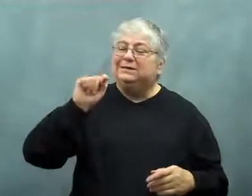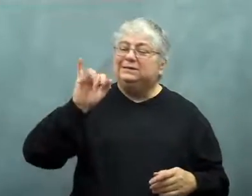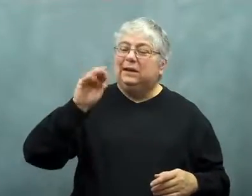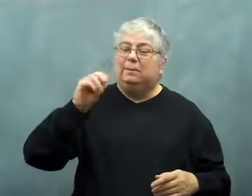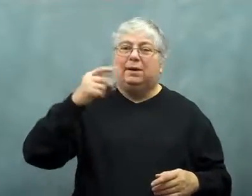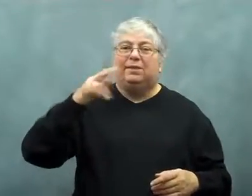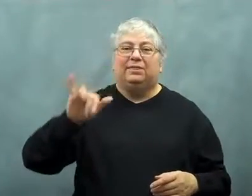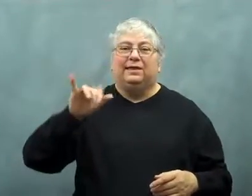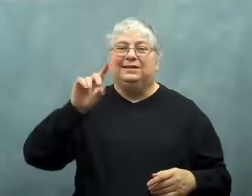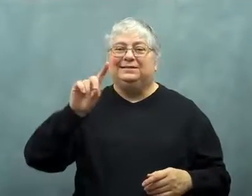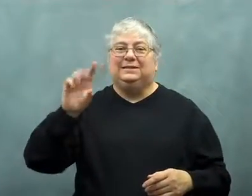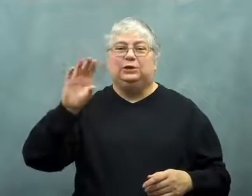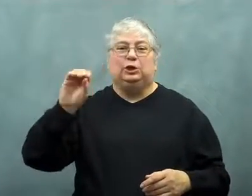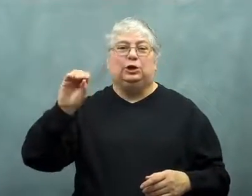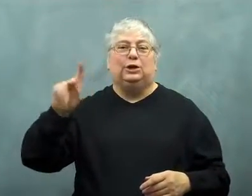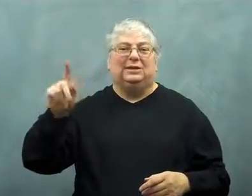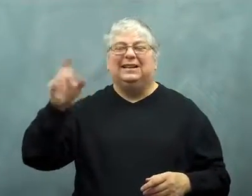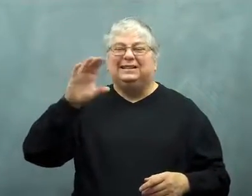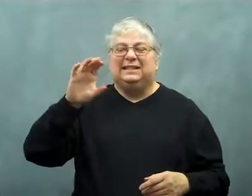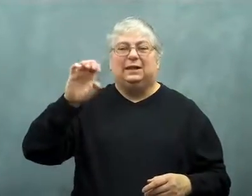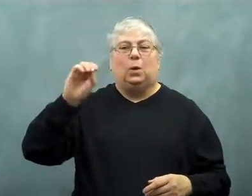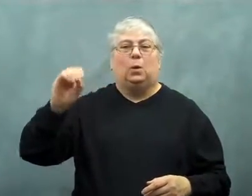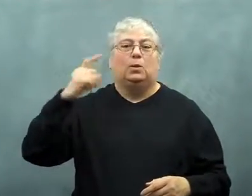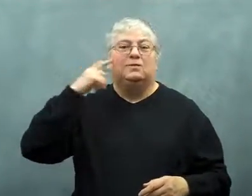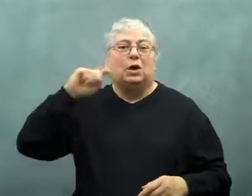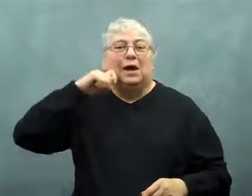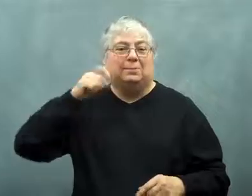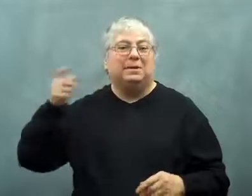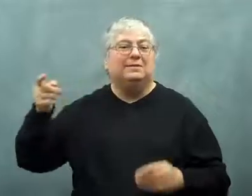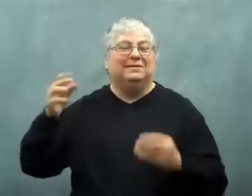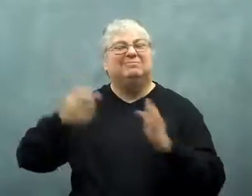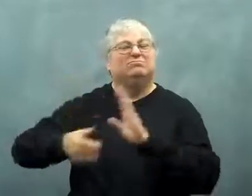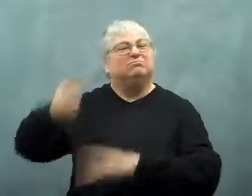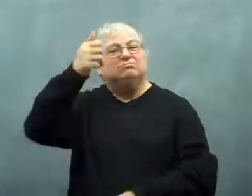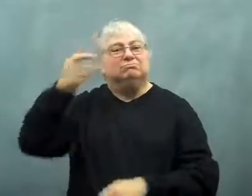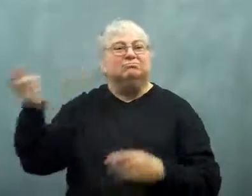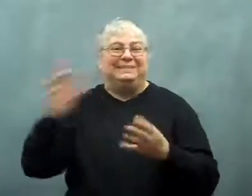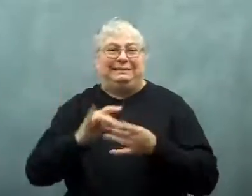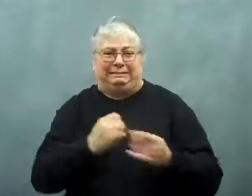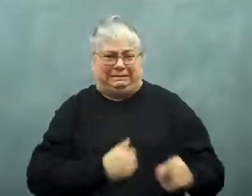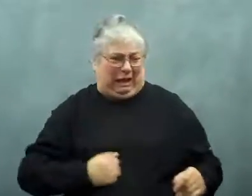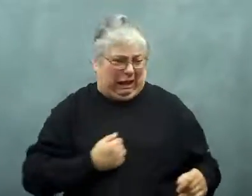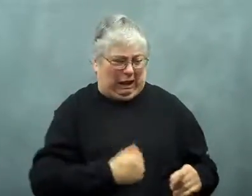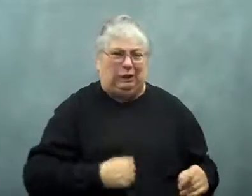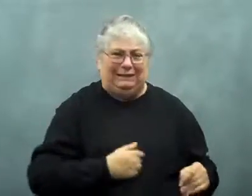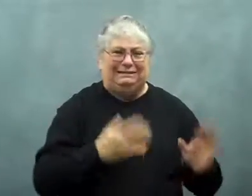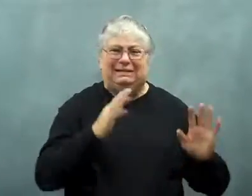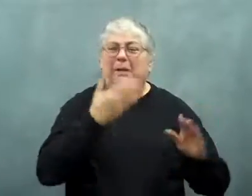Apple CEO Timothy D. Cook apologized